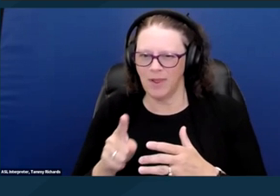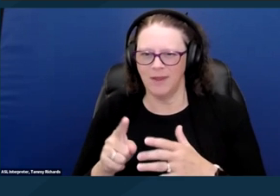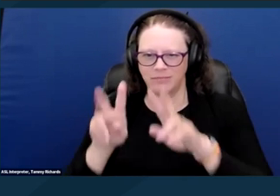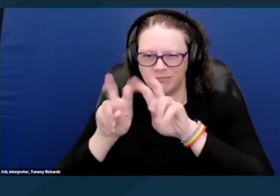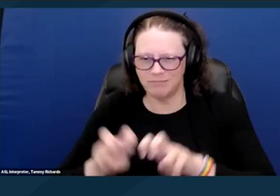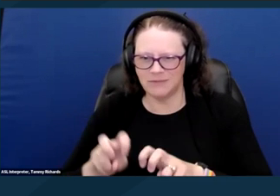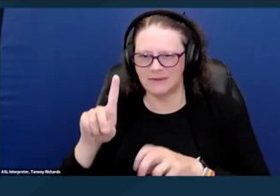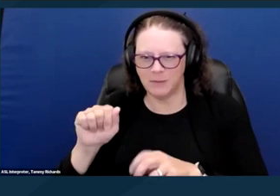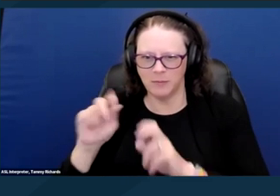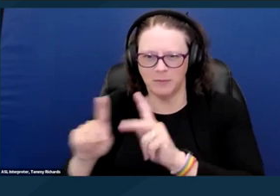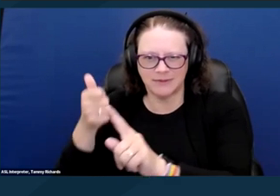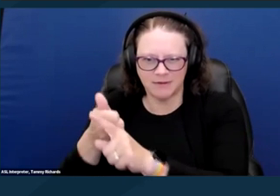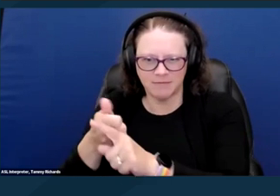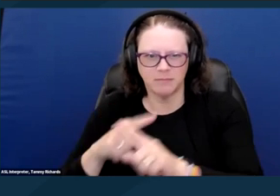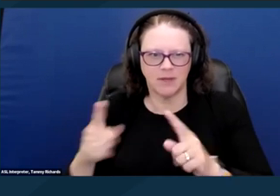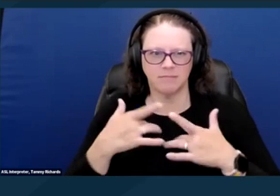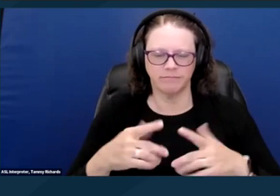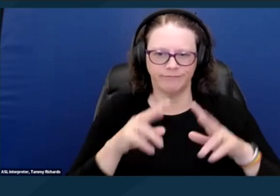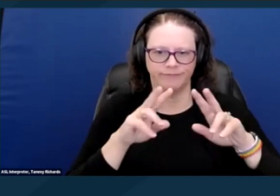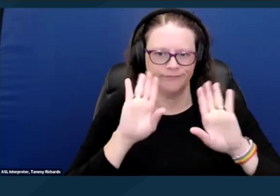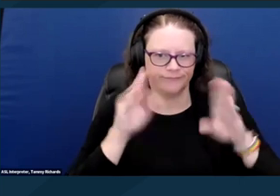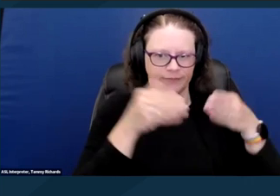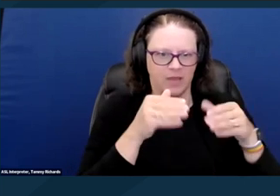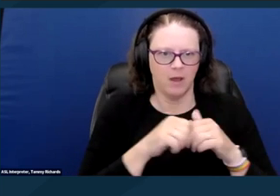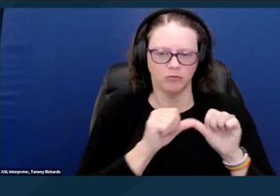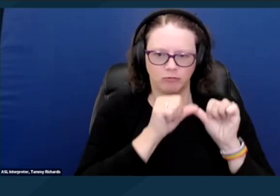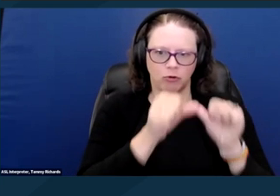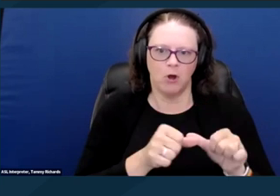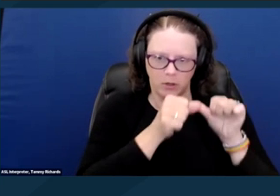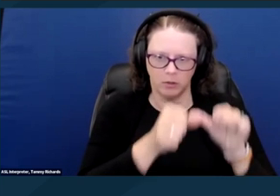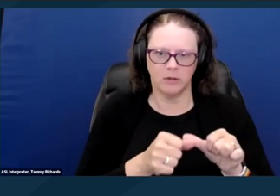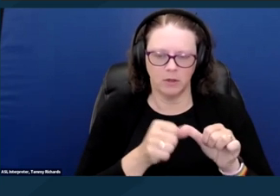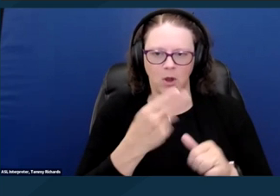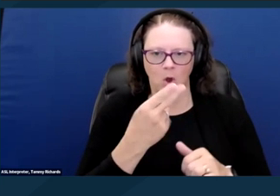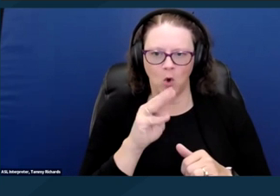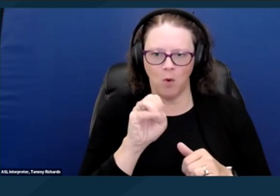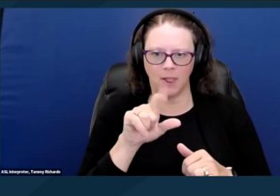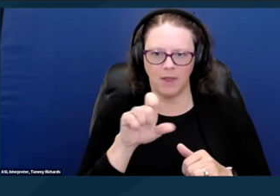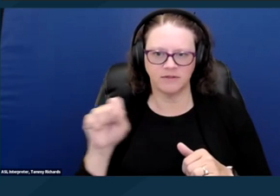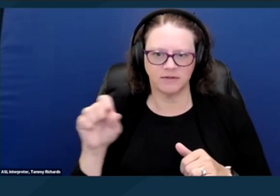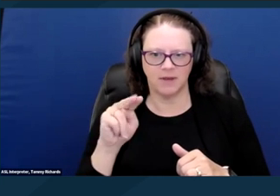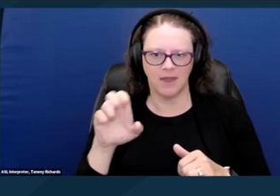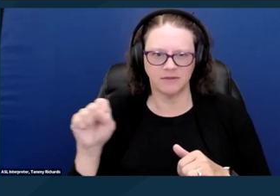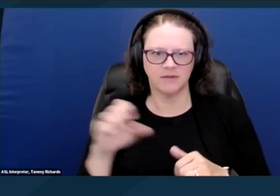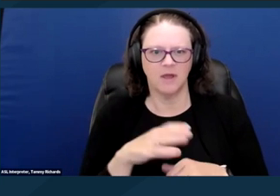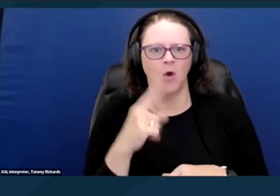which means a person who has a disability and a one year of continuous homelessness,